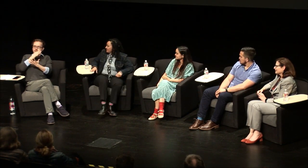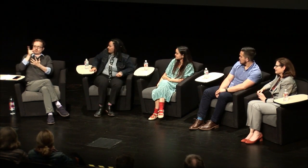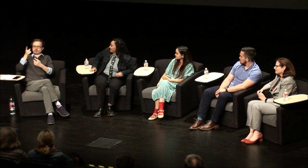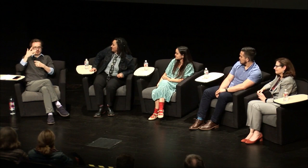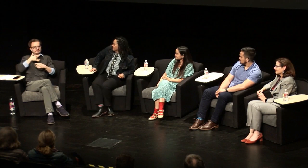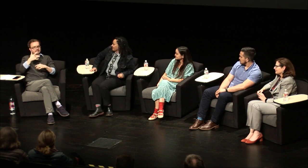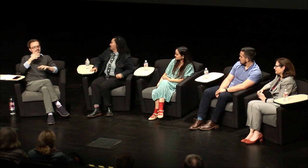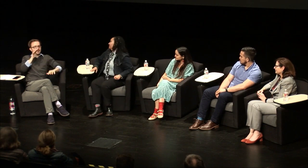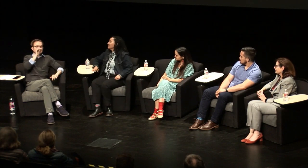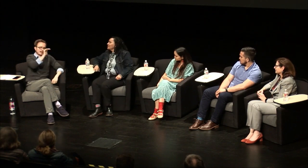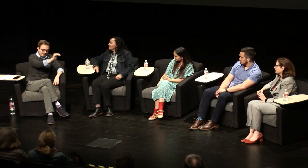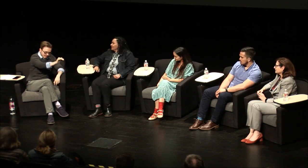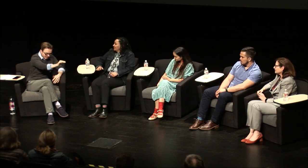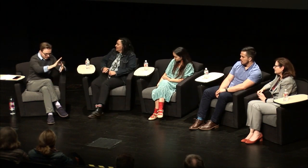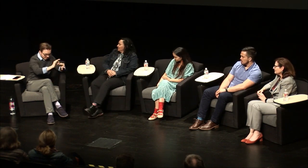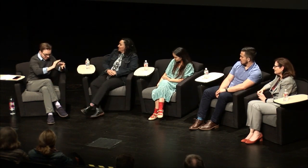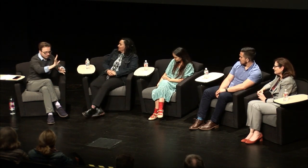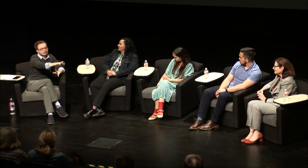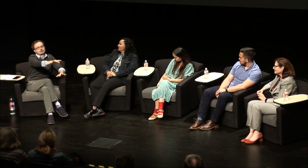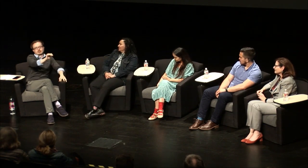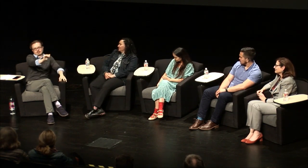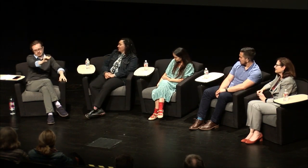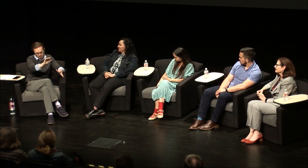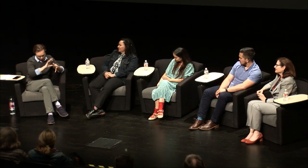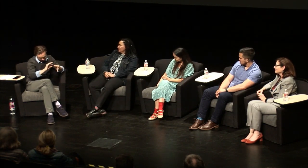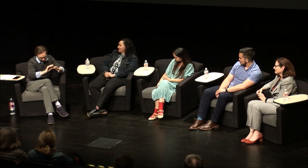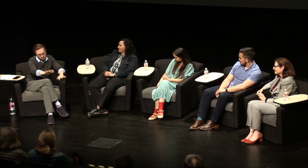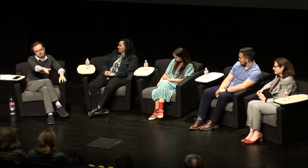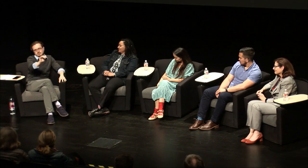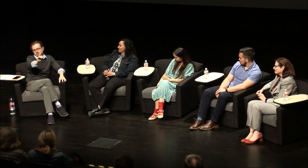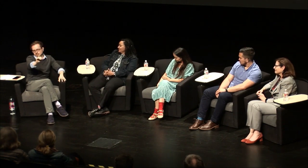dad well my mom too so always having to go and you know